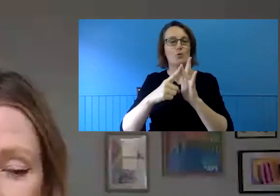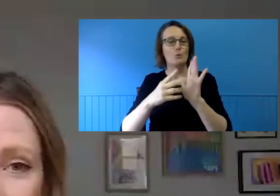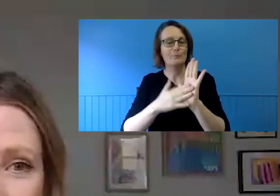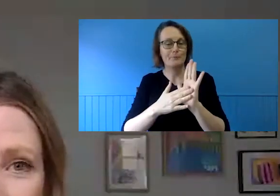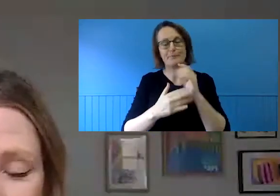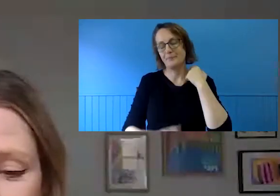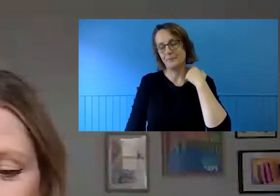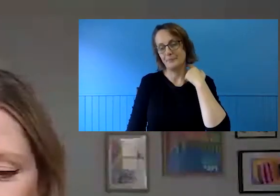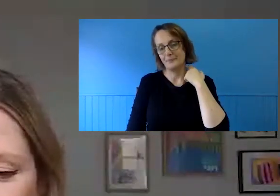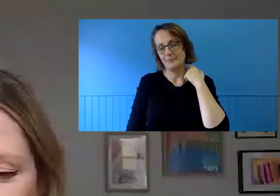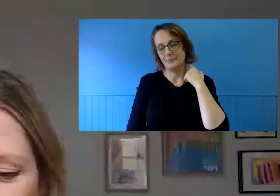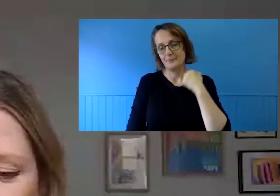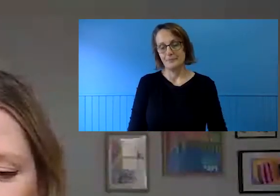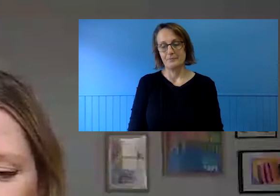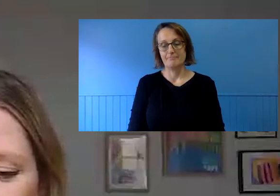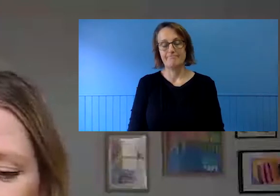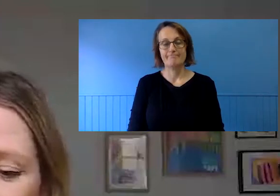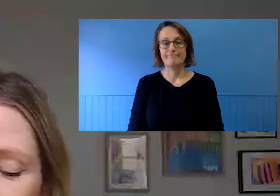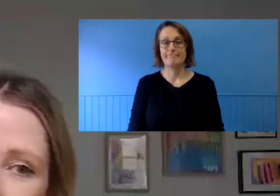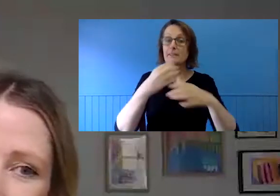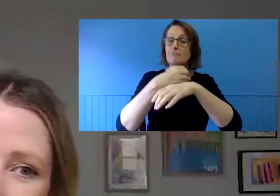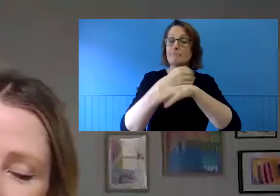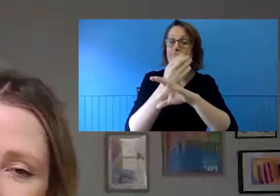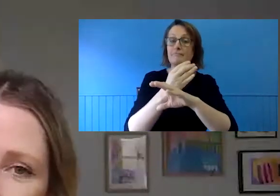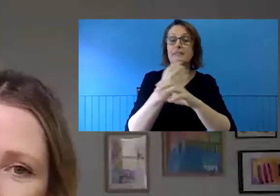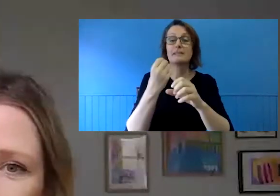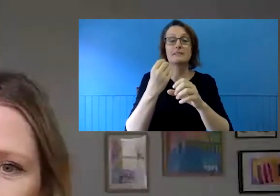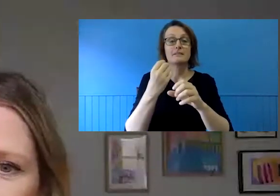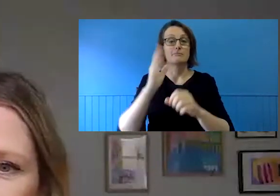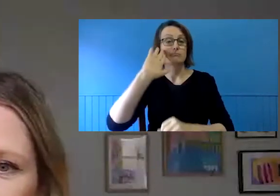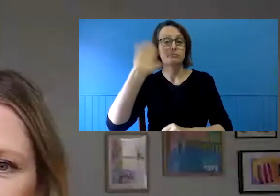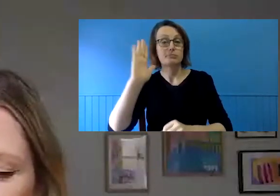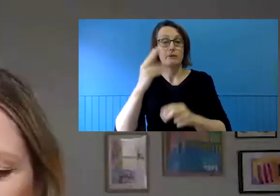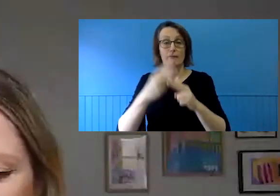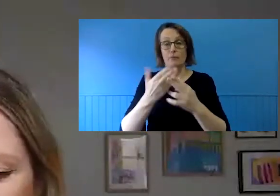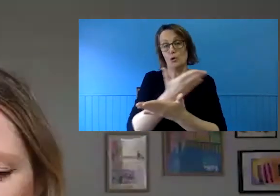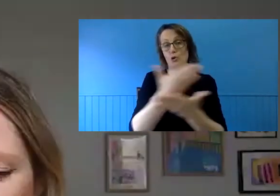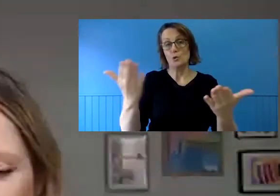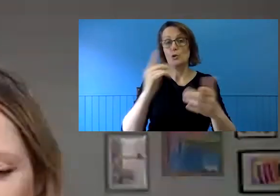on the wall. This is about leadership, digital and arts practice adaption.